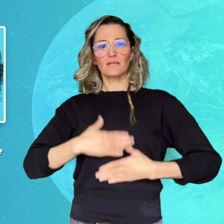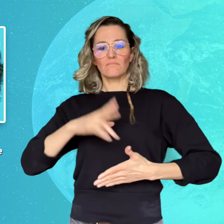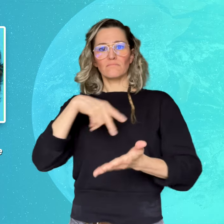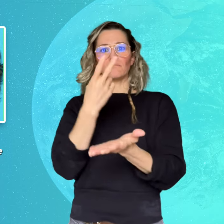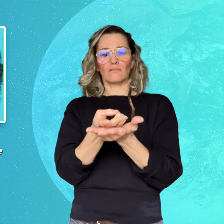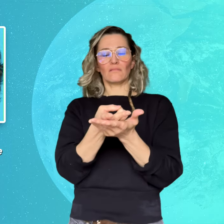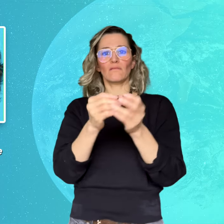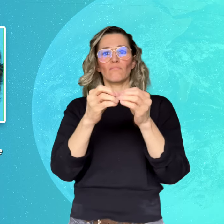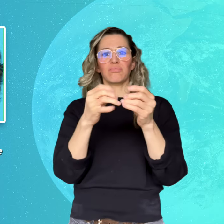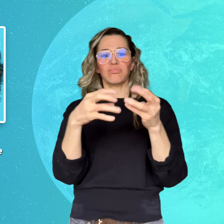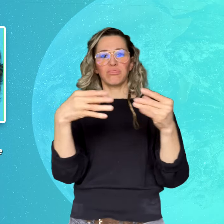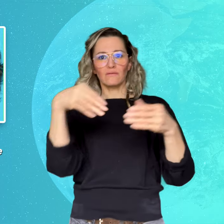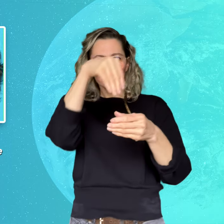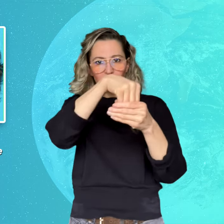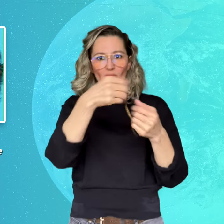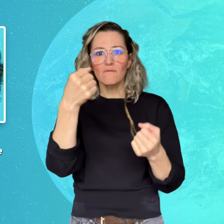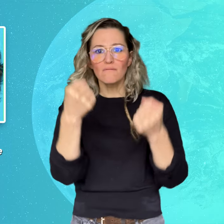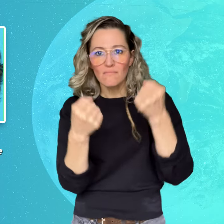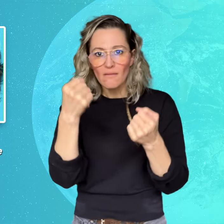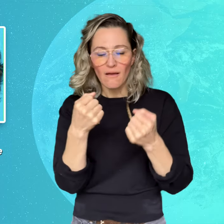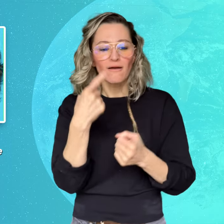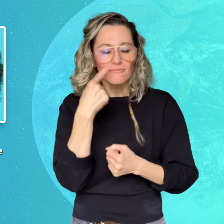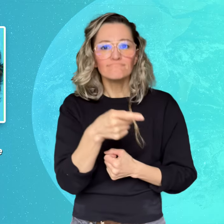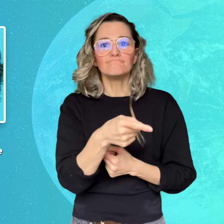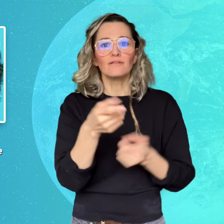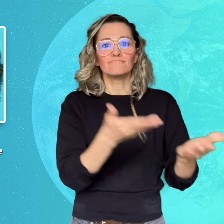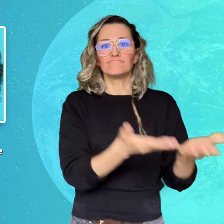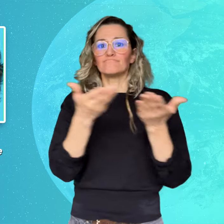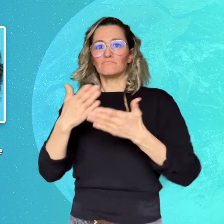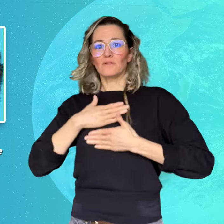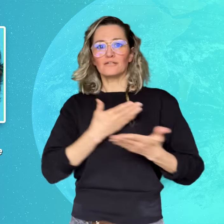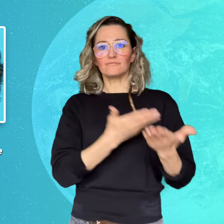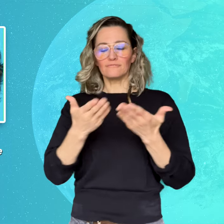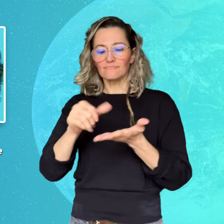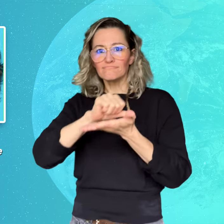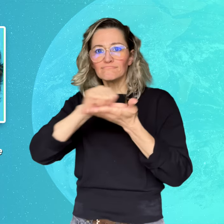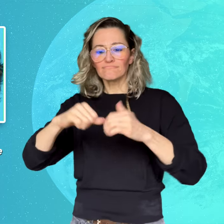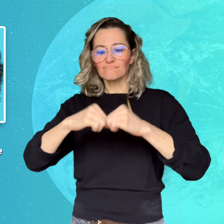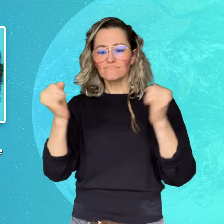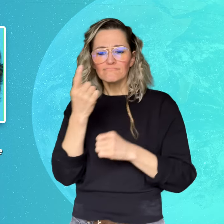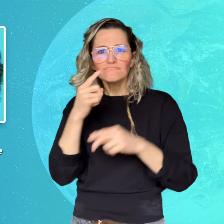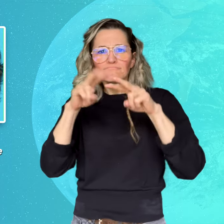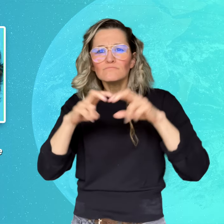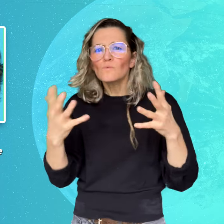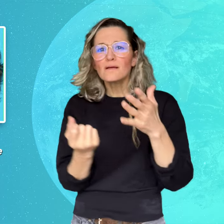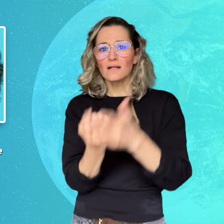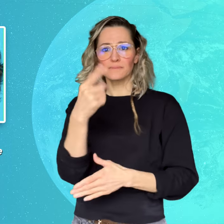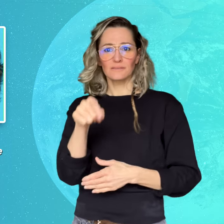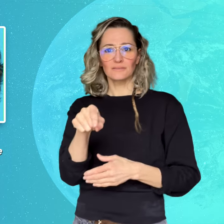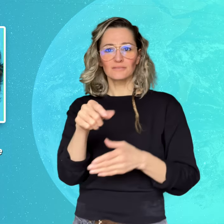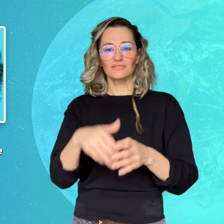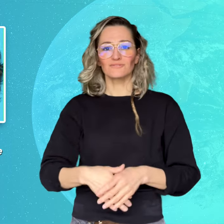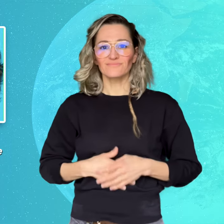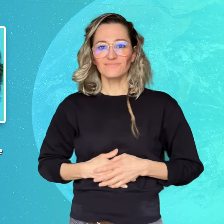to argue what was said to have happened.